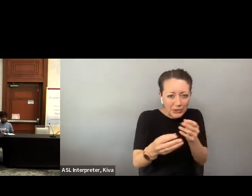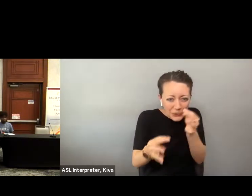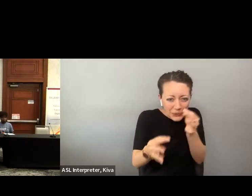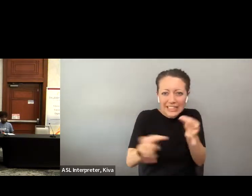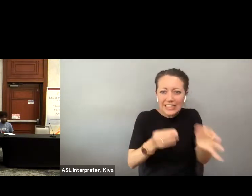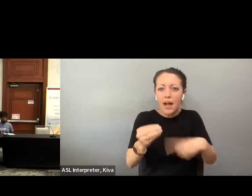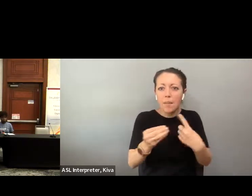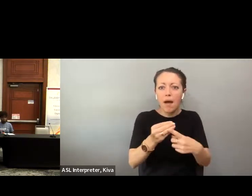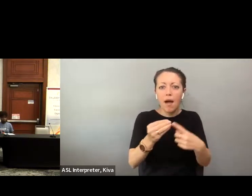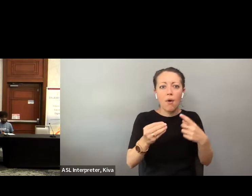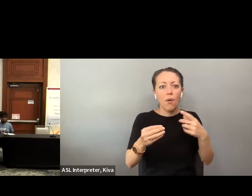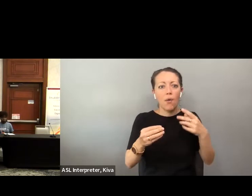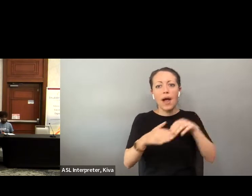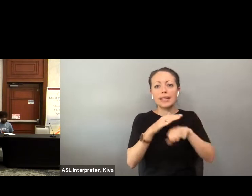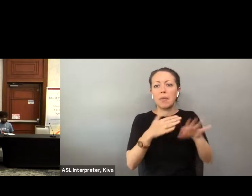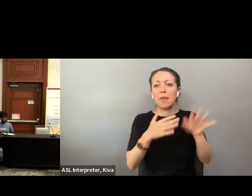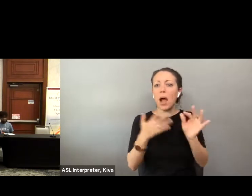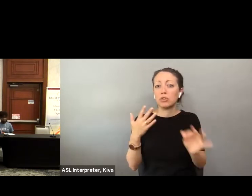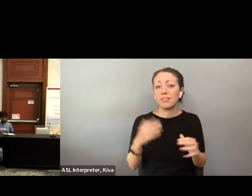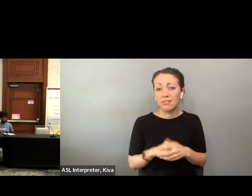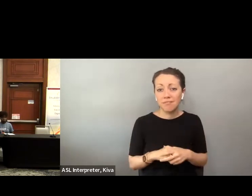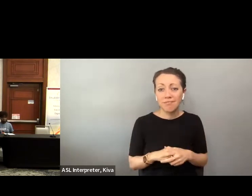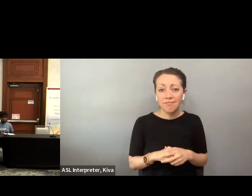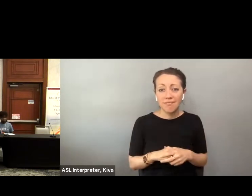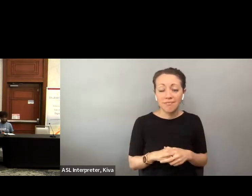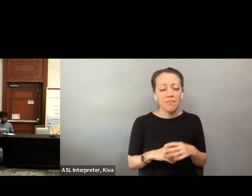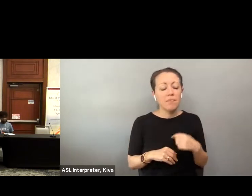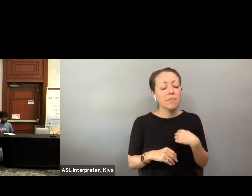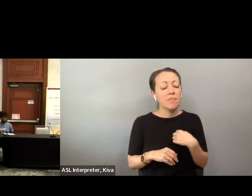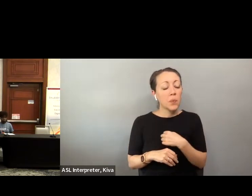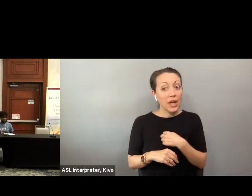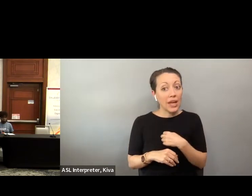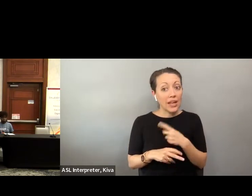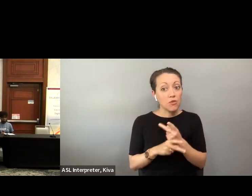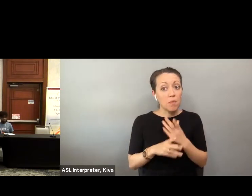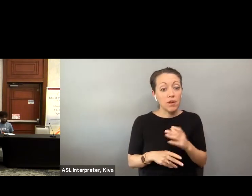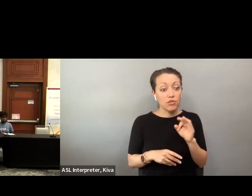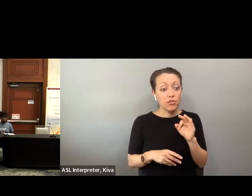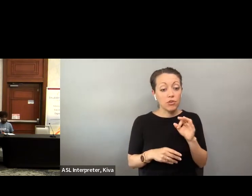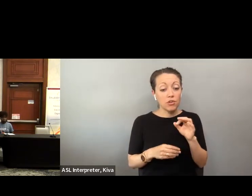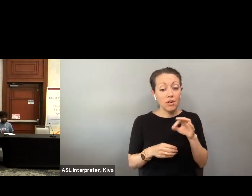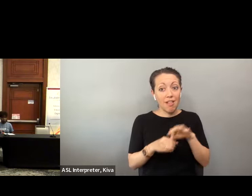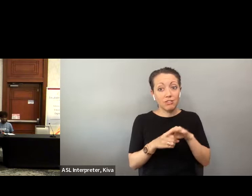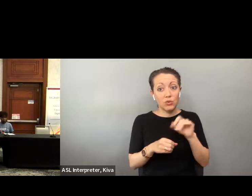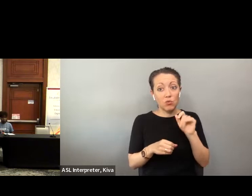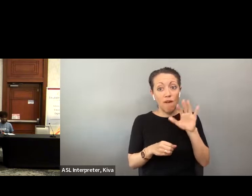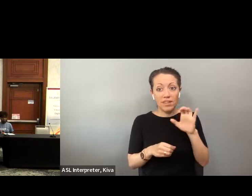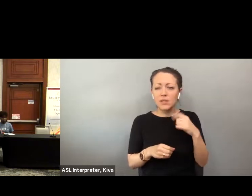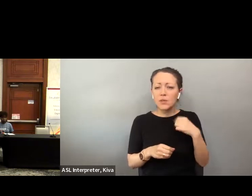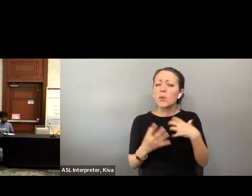are key because those are our bridges to those We have the lighthouse, the big band that is, this advocate and support organization for individuals with Linus and low vision, those partnerships are key, because those are our bridges to those voters who who have those disabilities and who would benefit from these systems, and we would absolutely love to voters who have those disabilities and would benefit from the systems and we would absolutely love